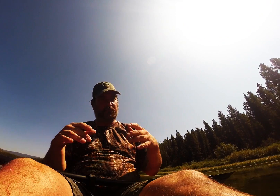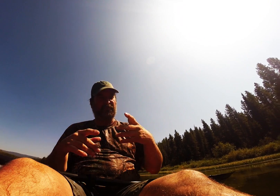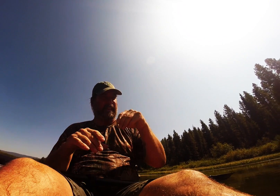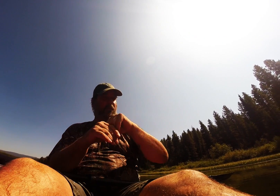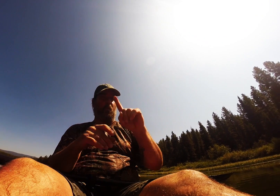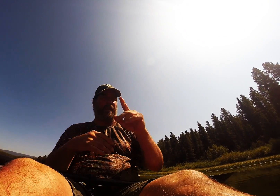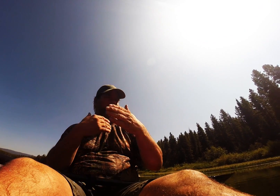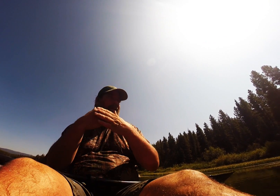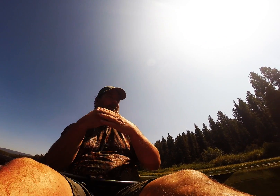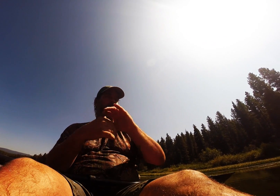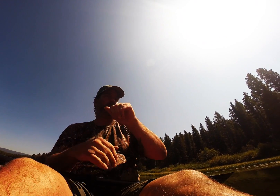I came in Wyoming, That where near Jackson Hole